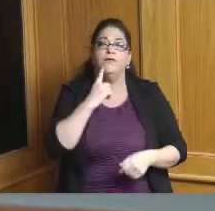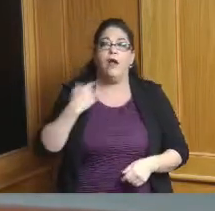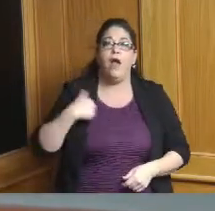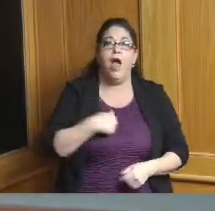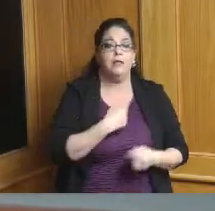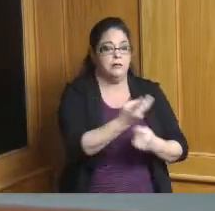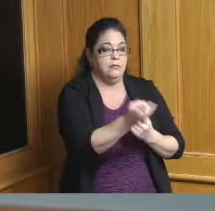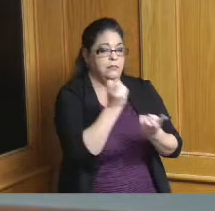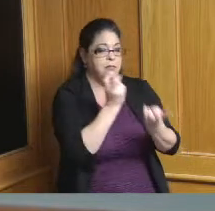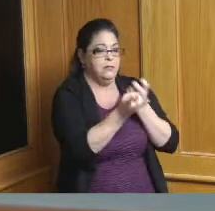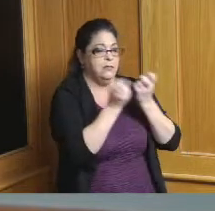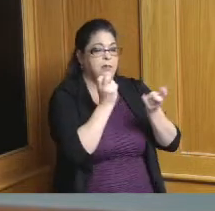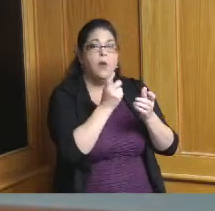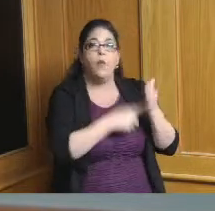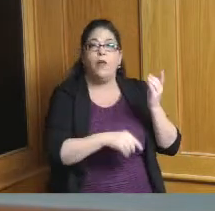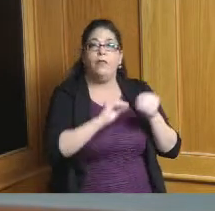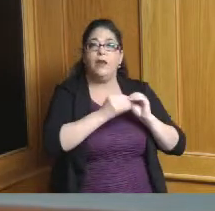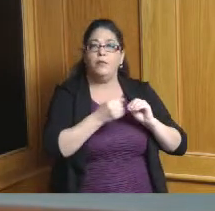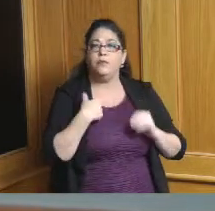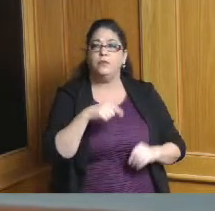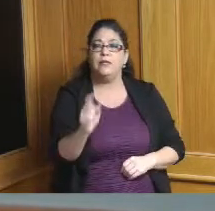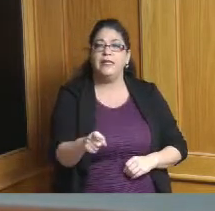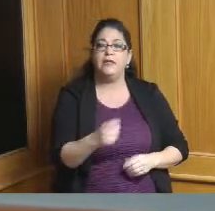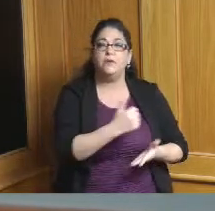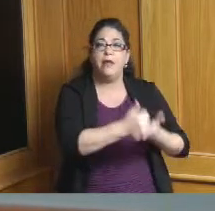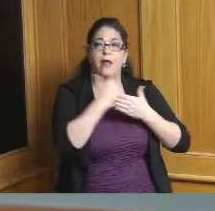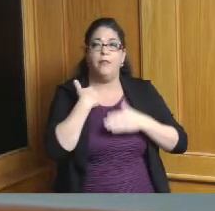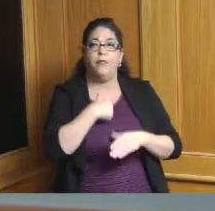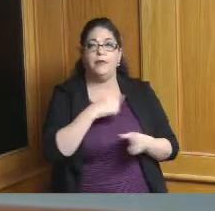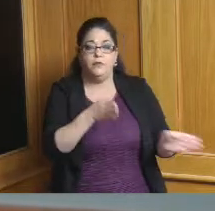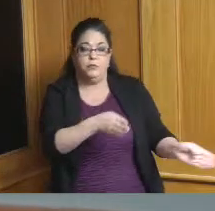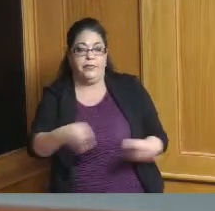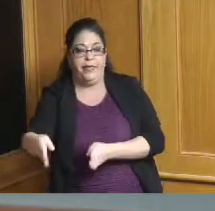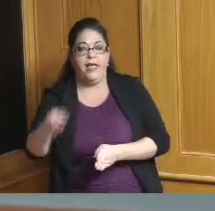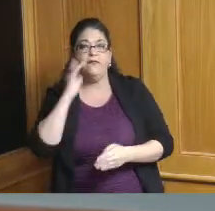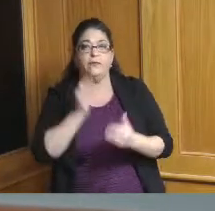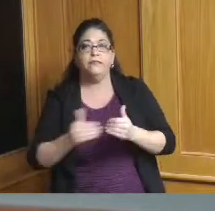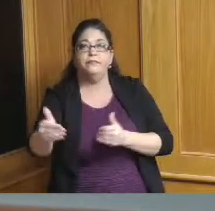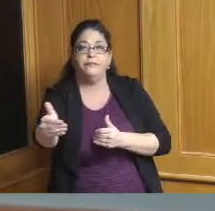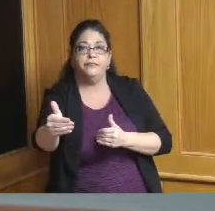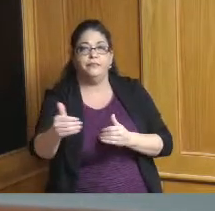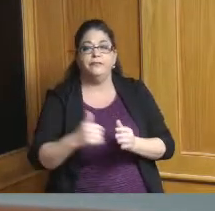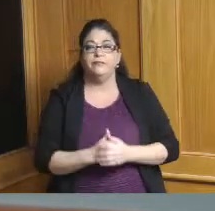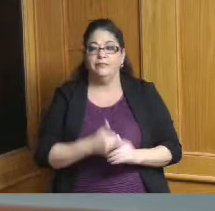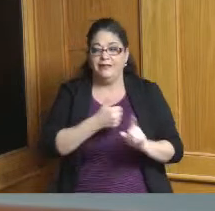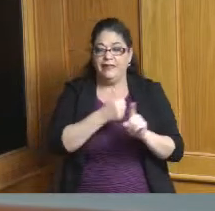out of out of the CEDS what would be kind of a work plan more of a living document for the Board